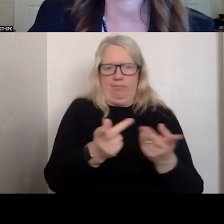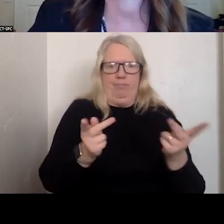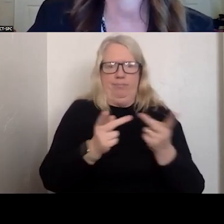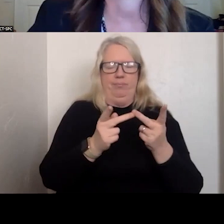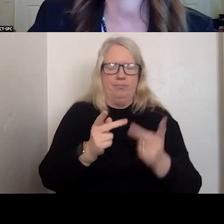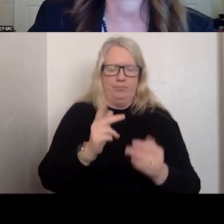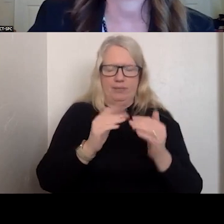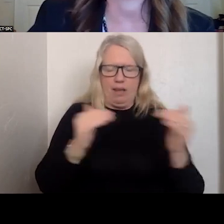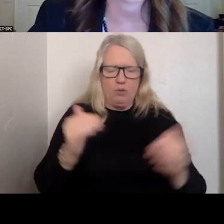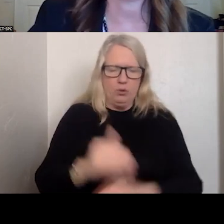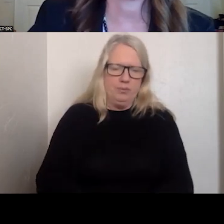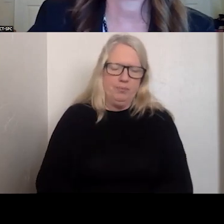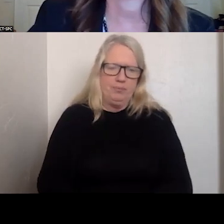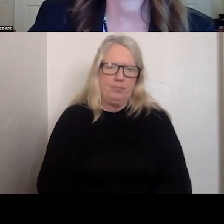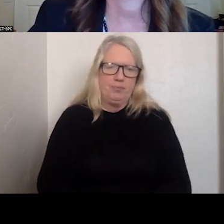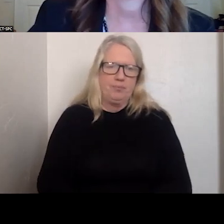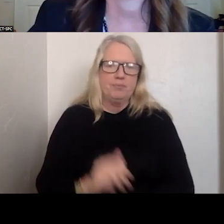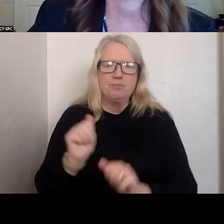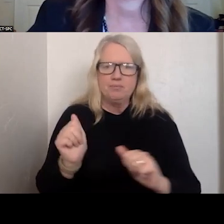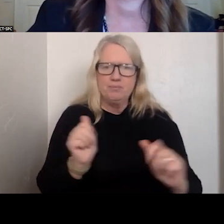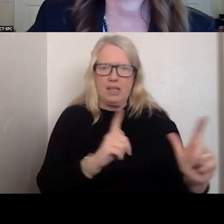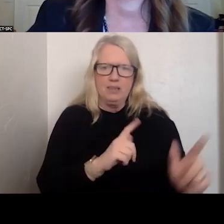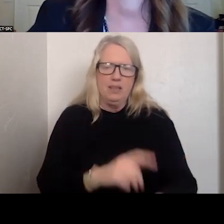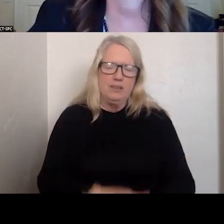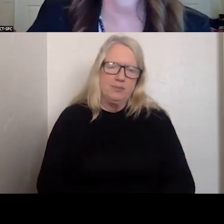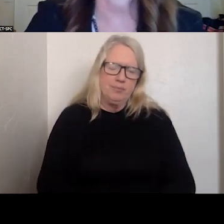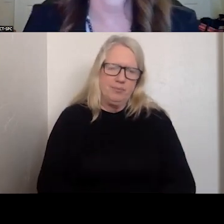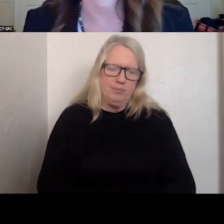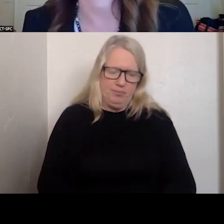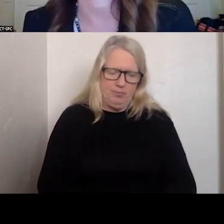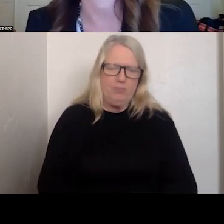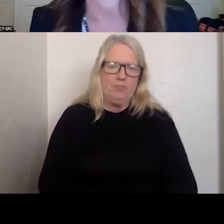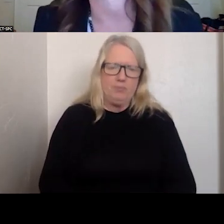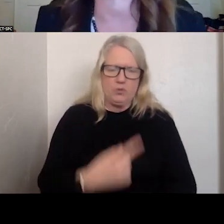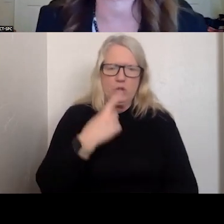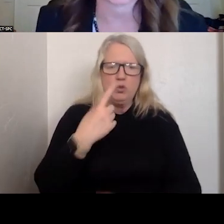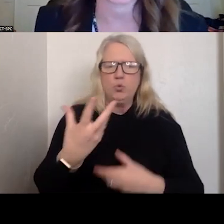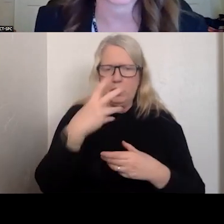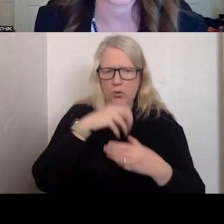AND THEN NEXT SLIDE. IN TERMS OF INCORPORATING THE BEST PRACTICES.